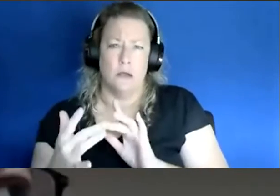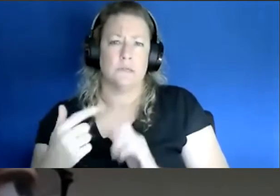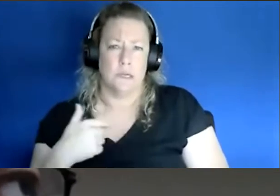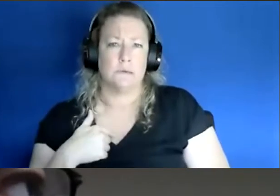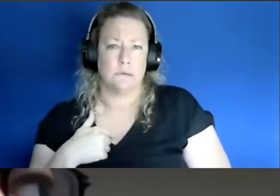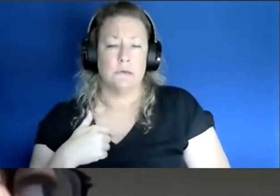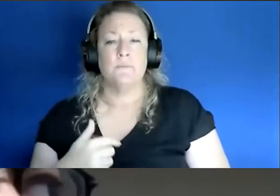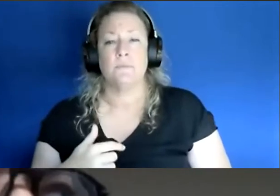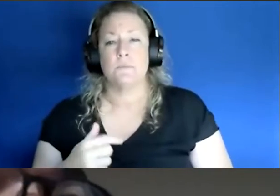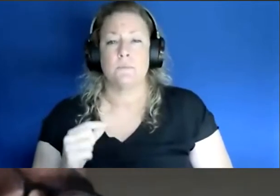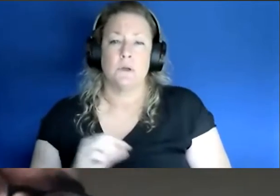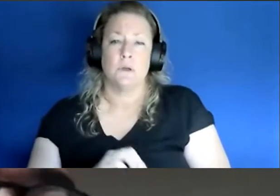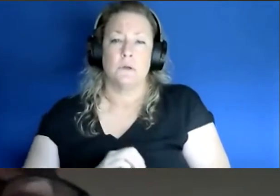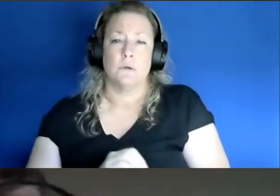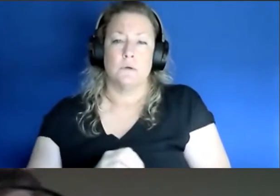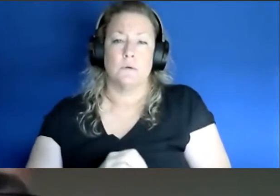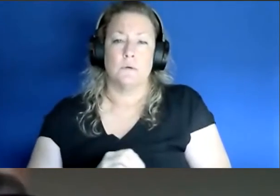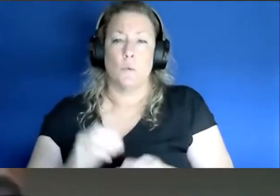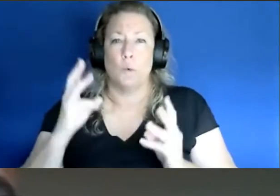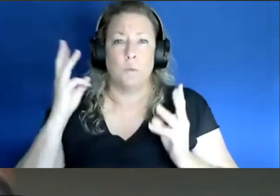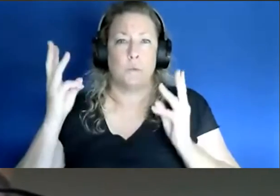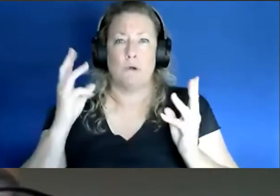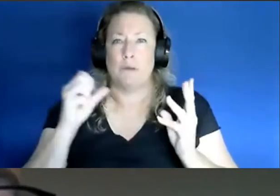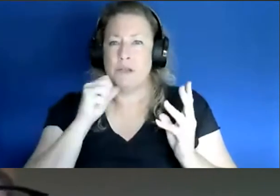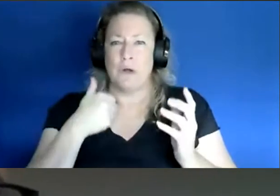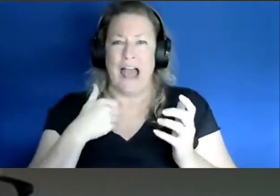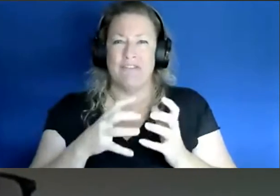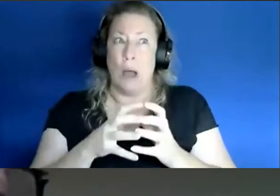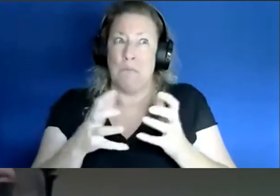You know, we're a little worried you know we don't have a ton of slots, we can do roughly 120